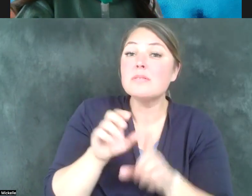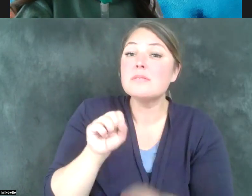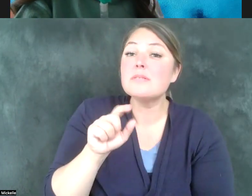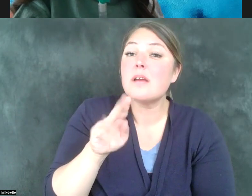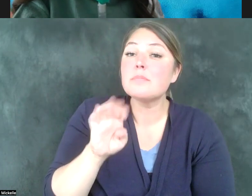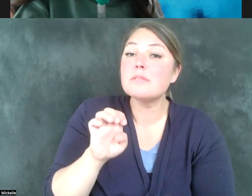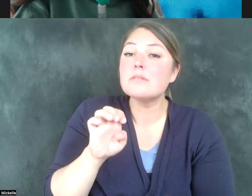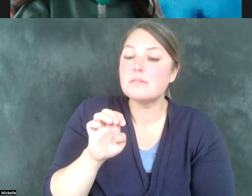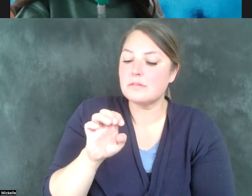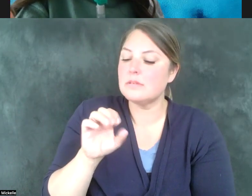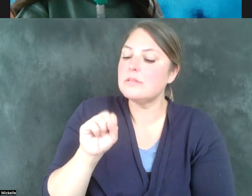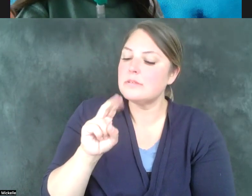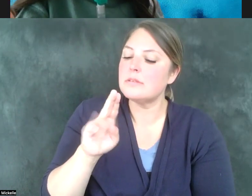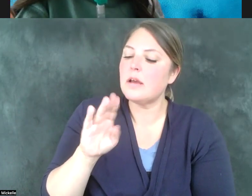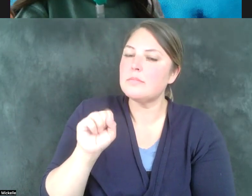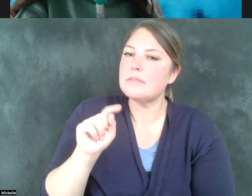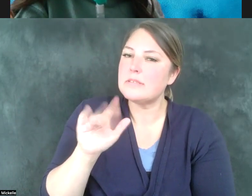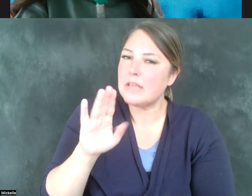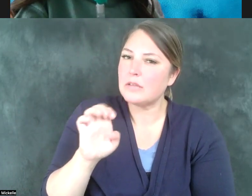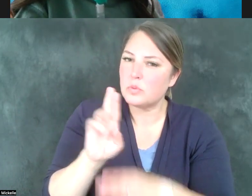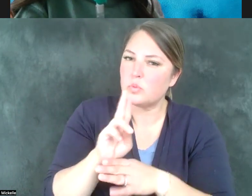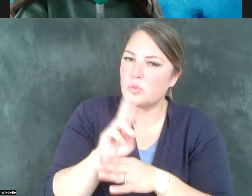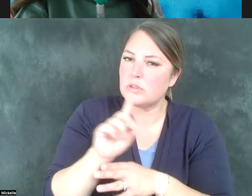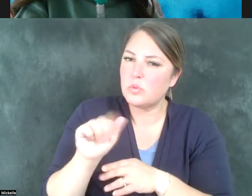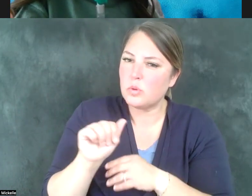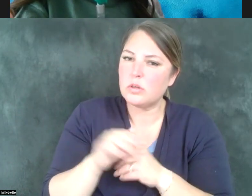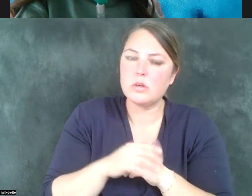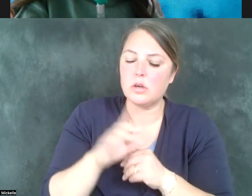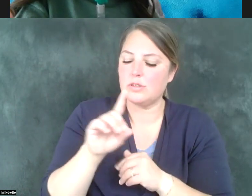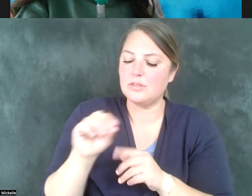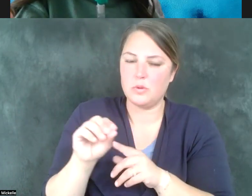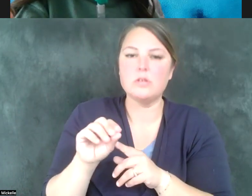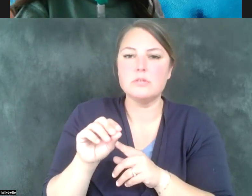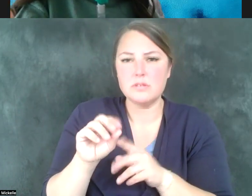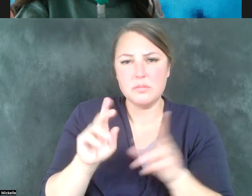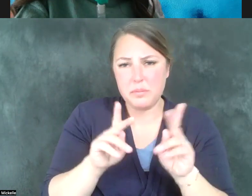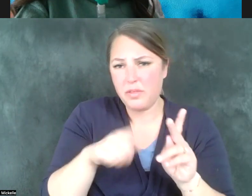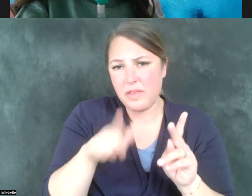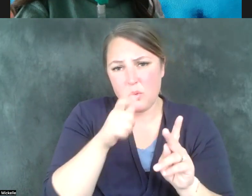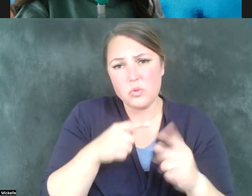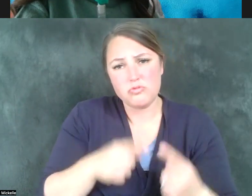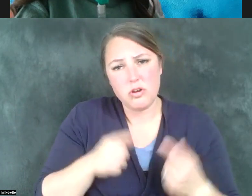you're talking about issues involving those who are struggling with disabilities and not just that, of